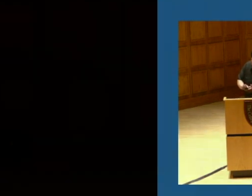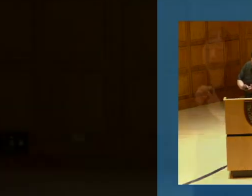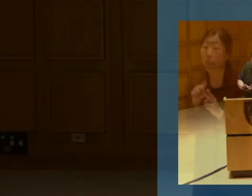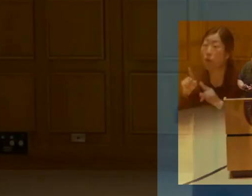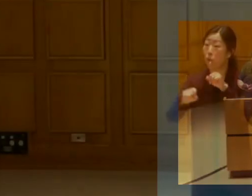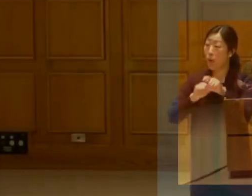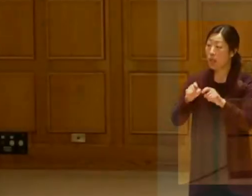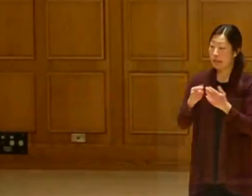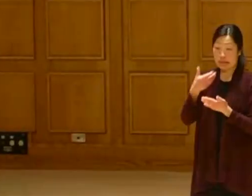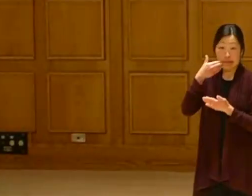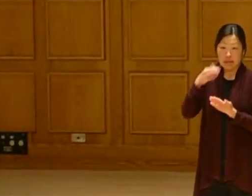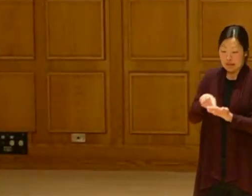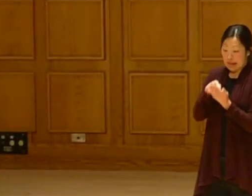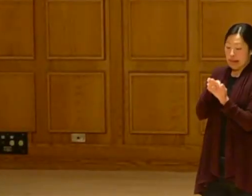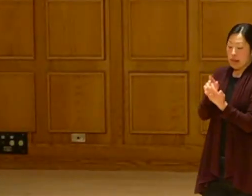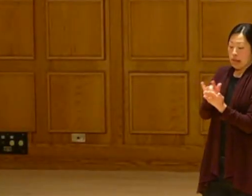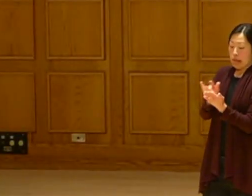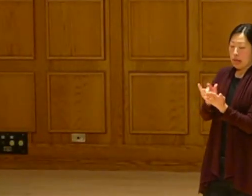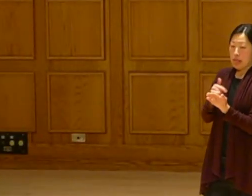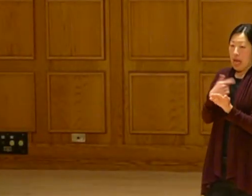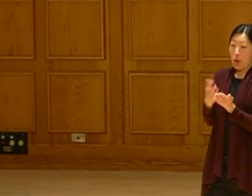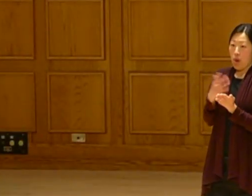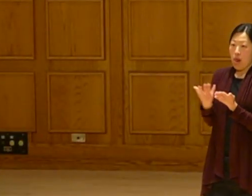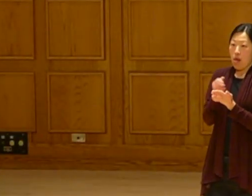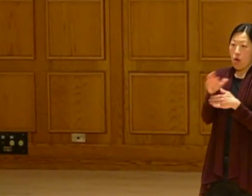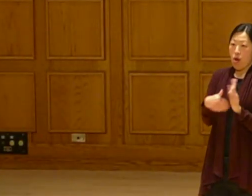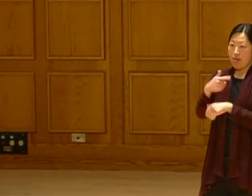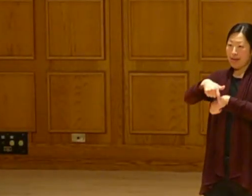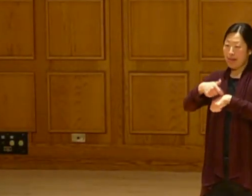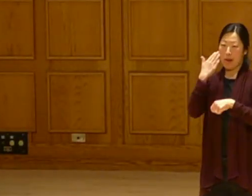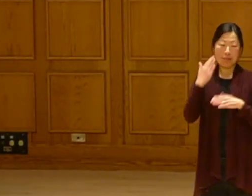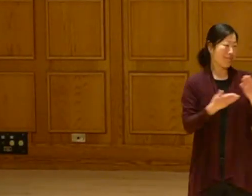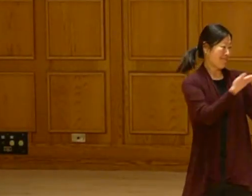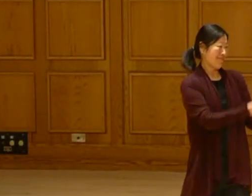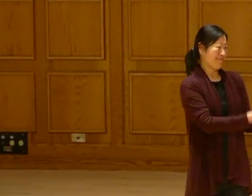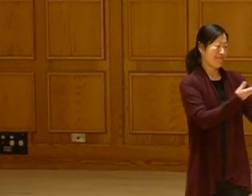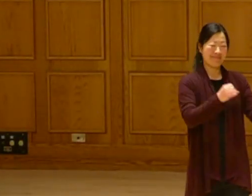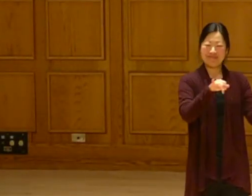I want to answer a couple of questions here real quick. I don't want to take all of the time here.